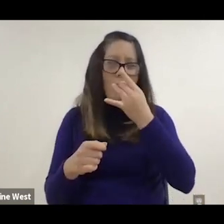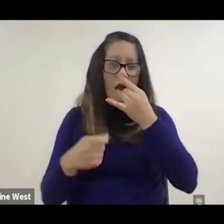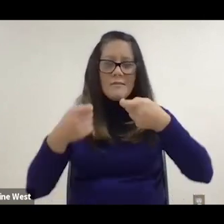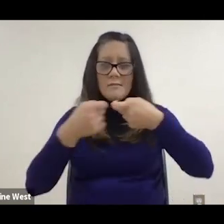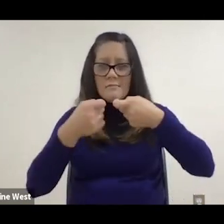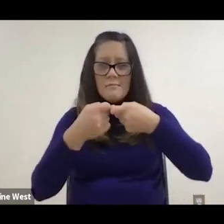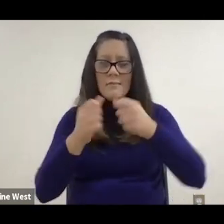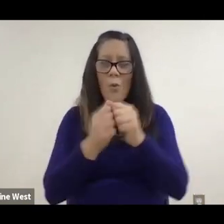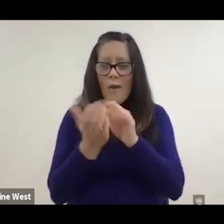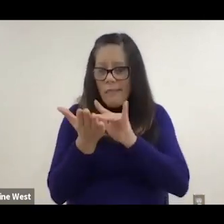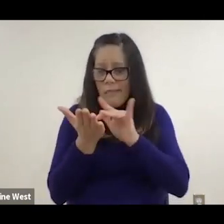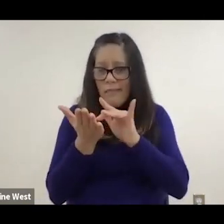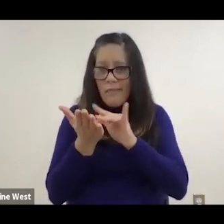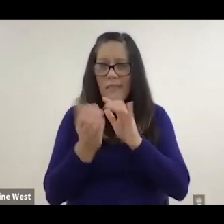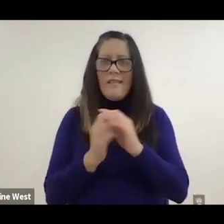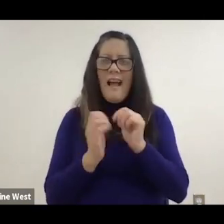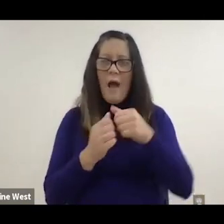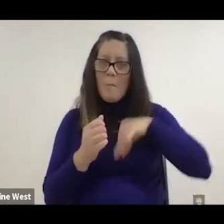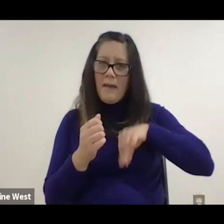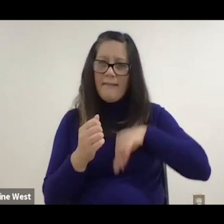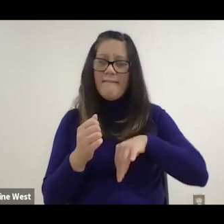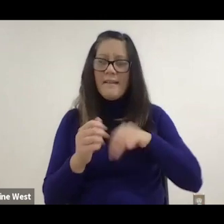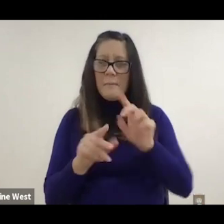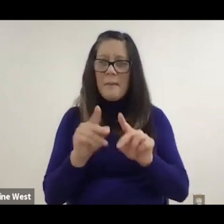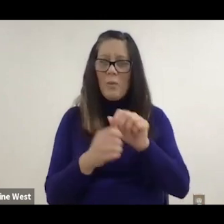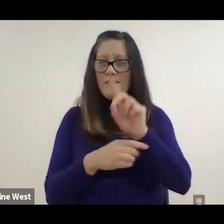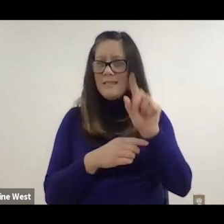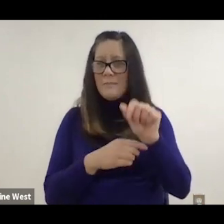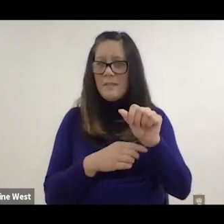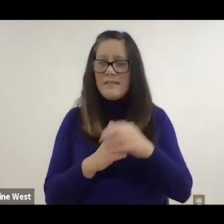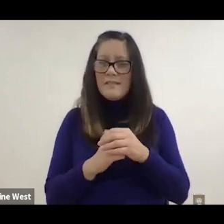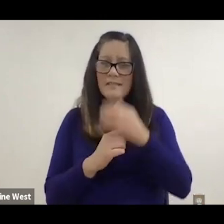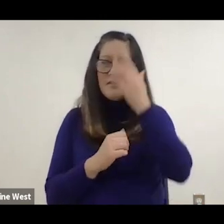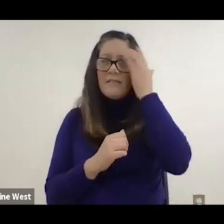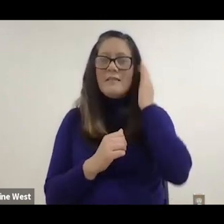home technology as well. And how that can benefit people with disabilities